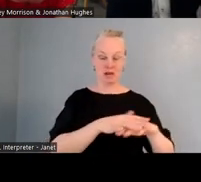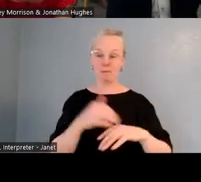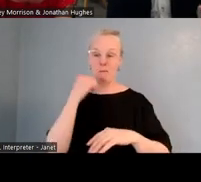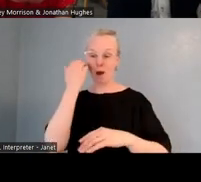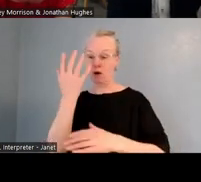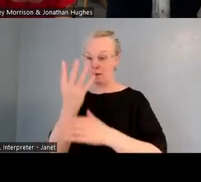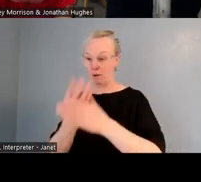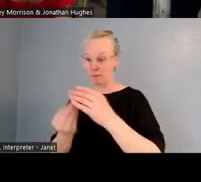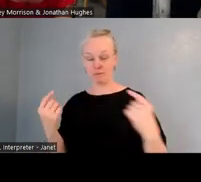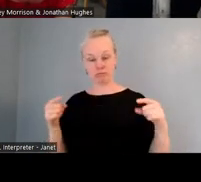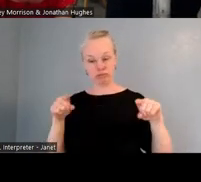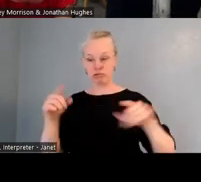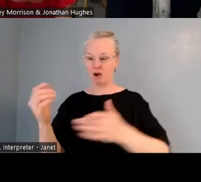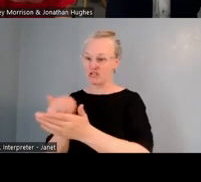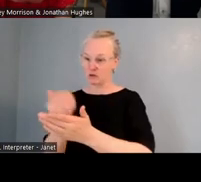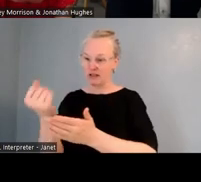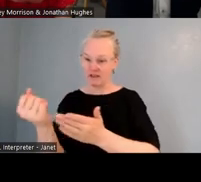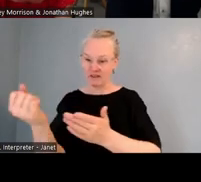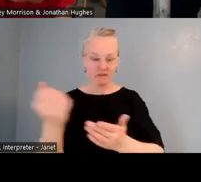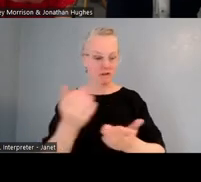or a Māori lens over our Pasadena curriculum